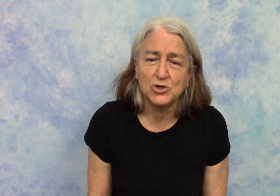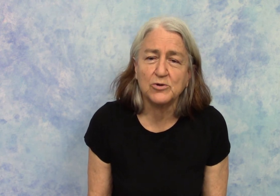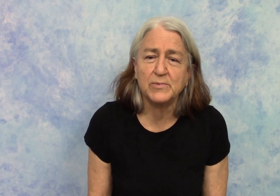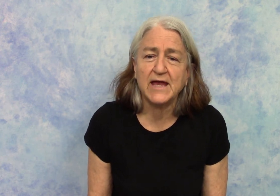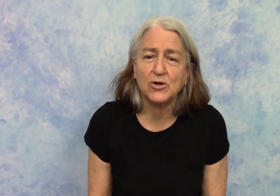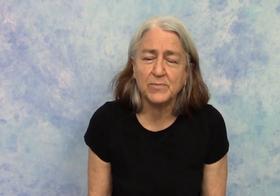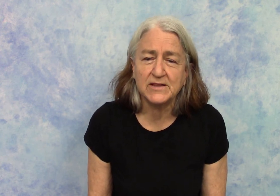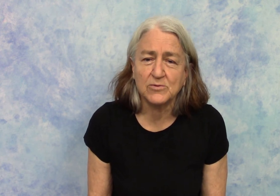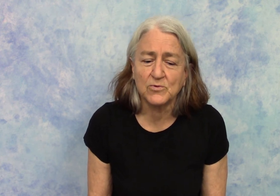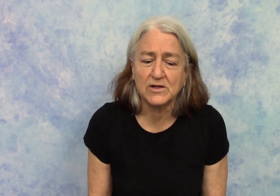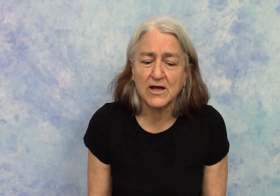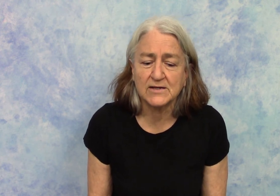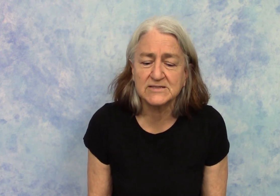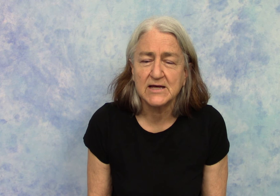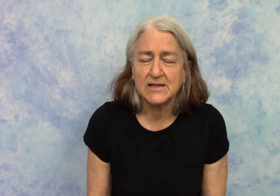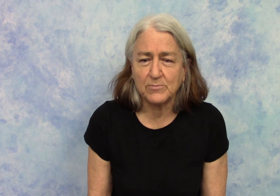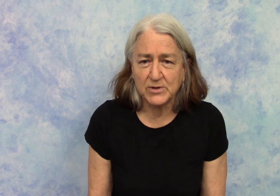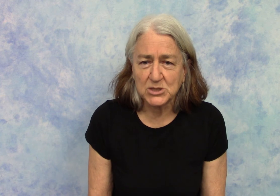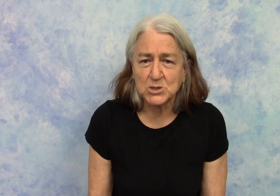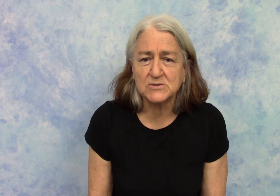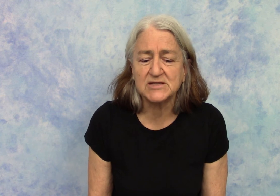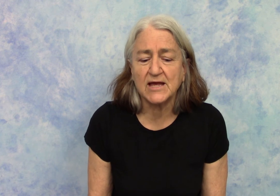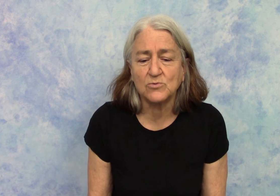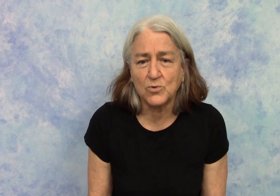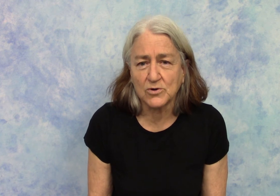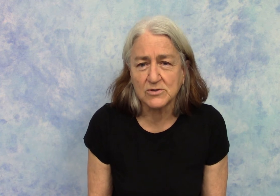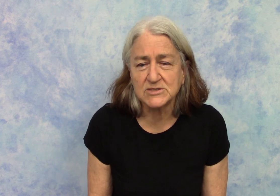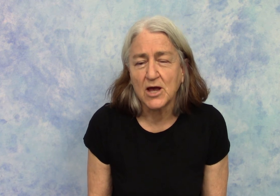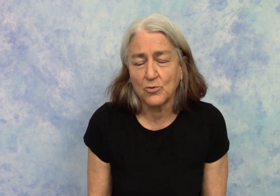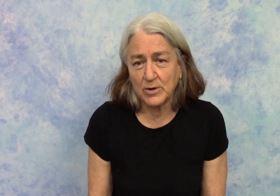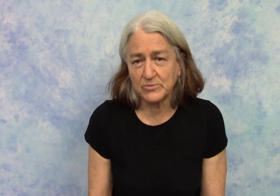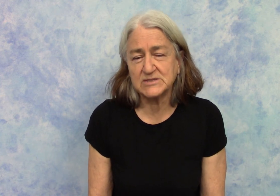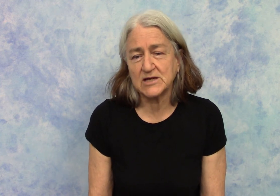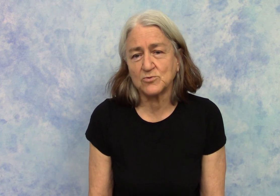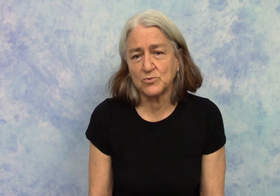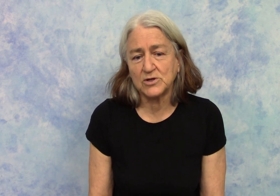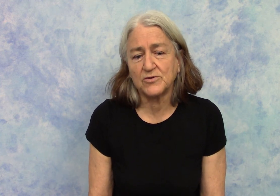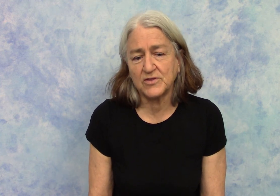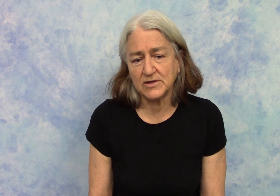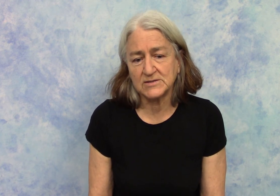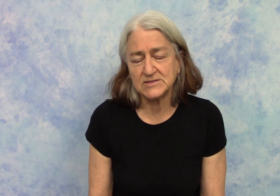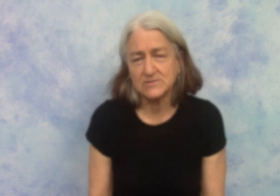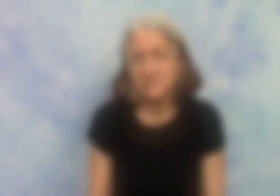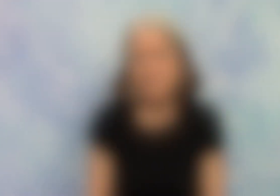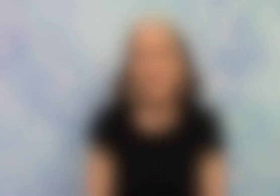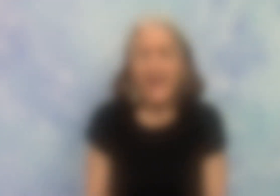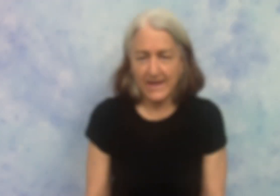You'll be helping them realize that pictures and words represent real things.